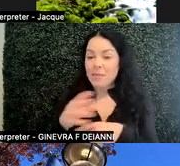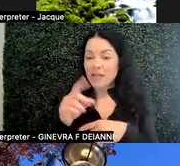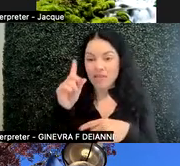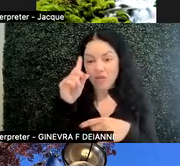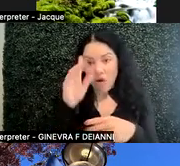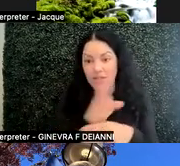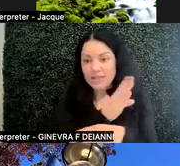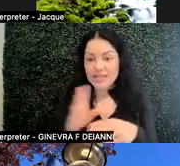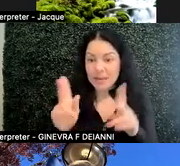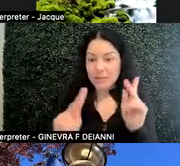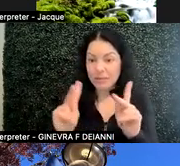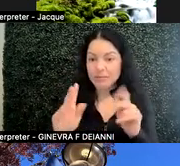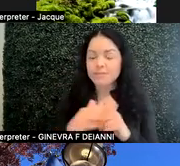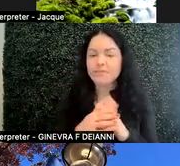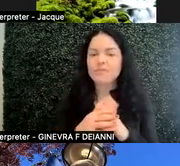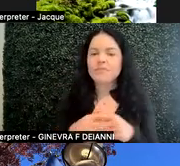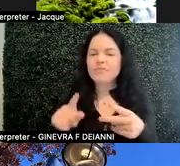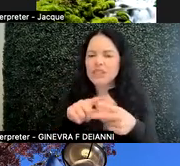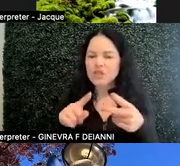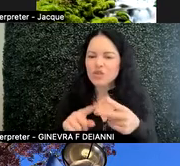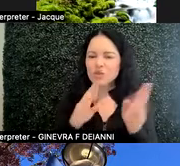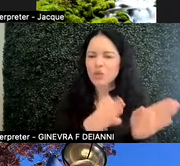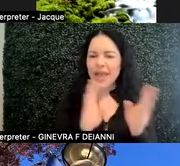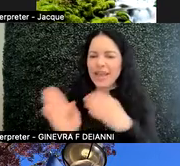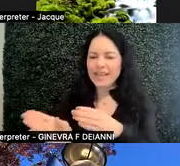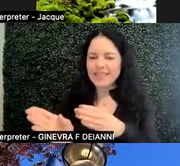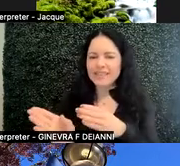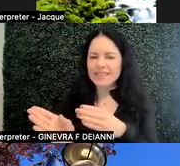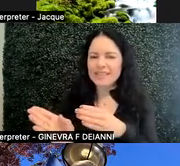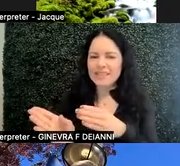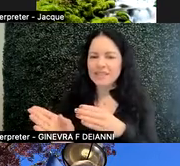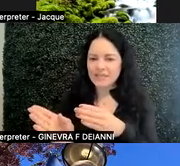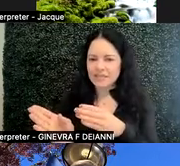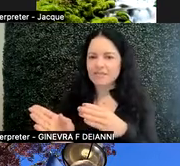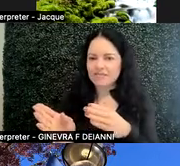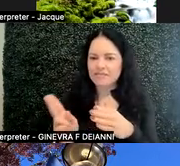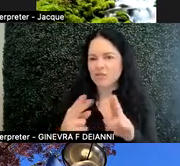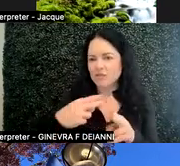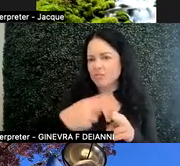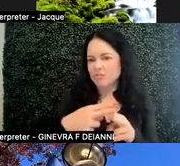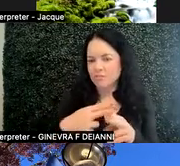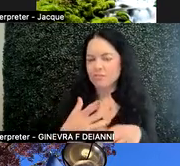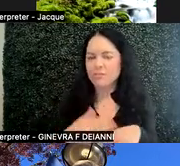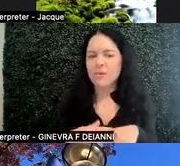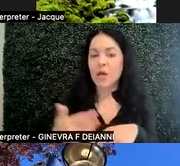There are two different main ways to refer. And used to be people thought that person first